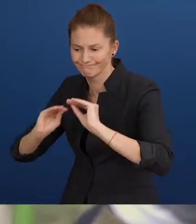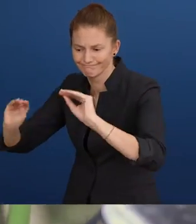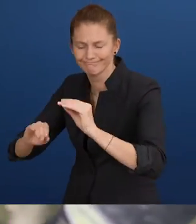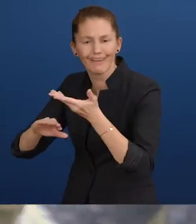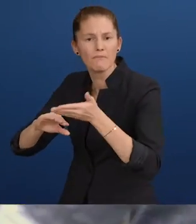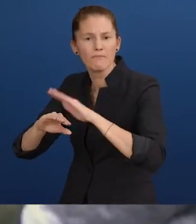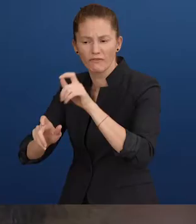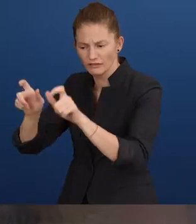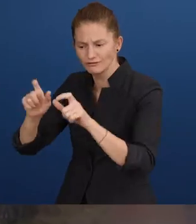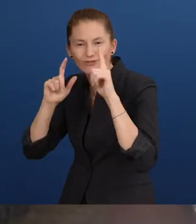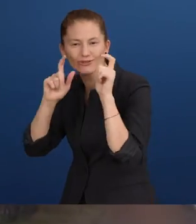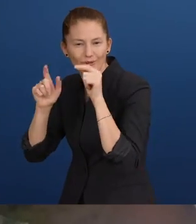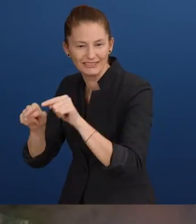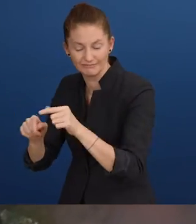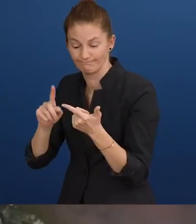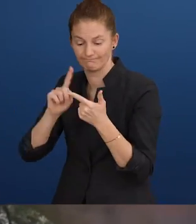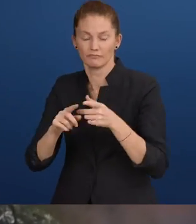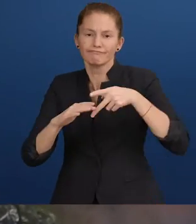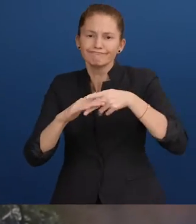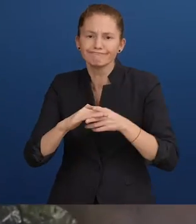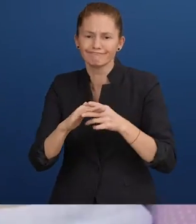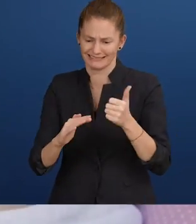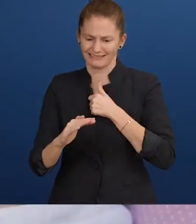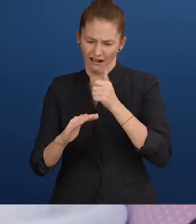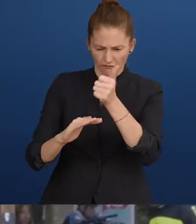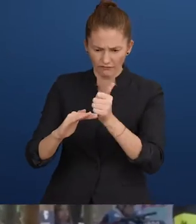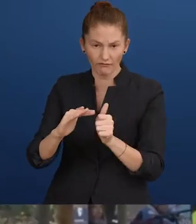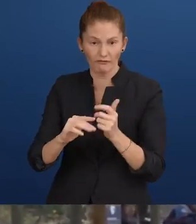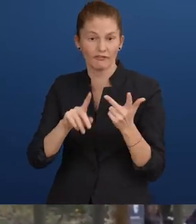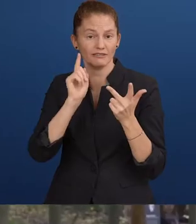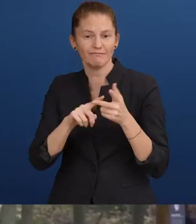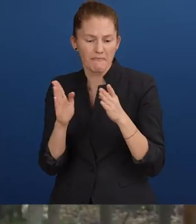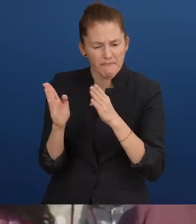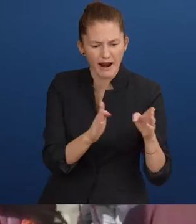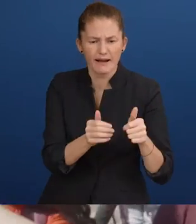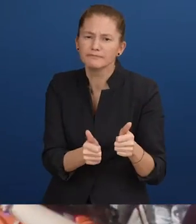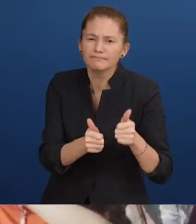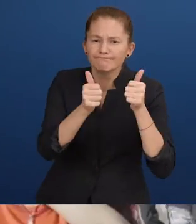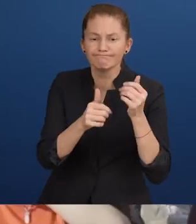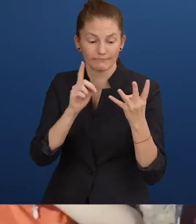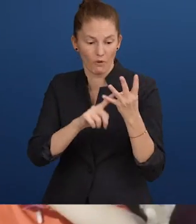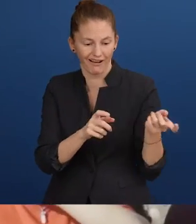self-assessment tools, improvement plans and single-wheeled transport vehicles.